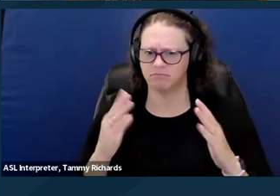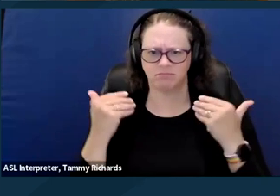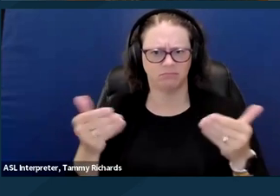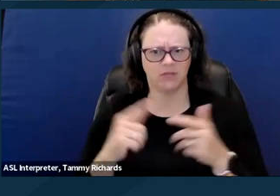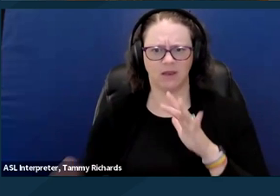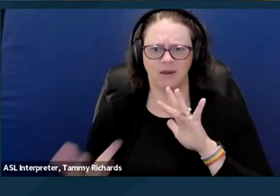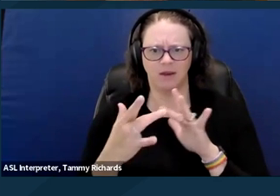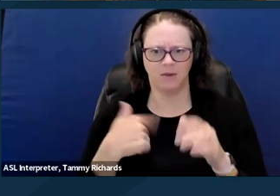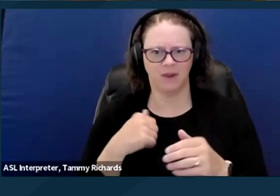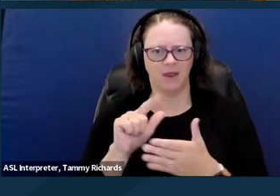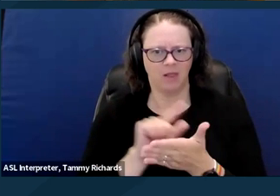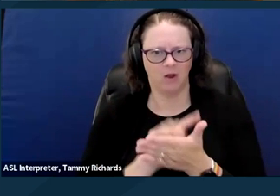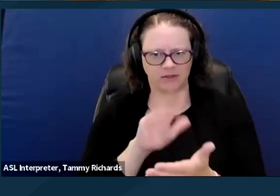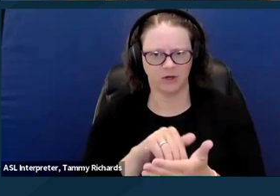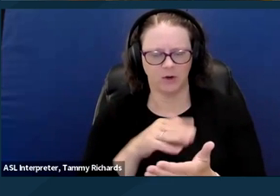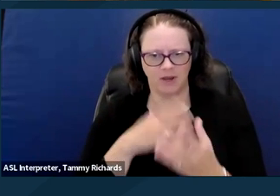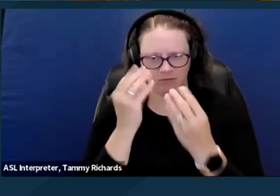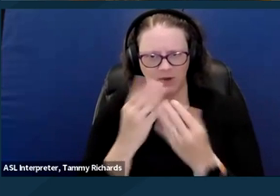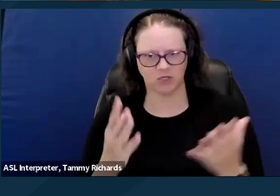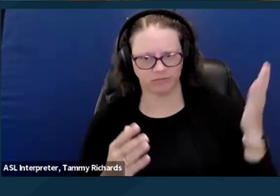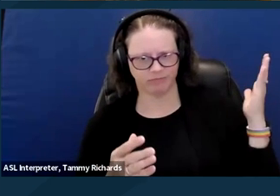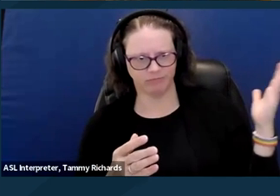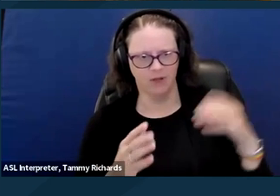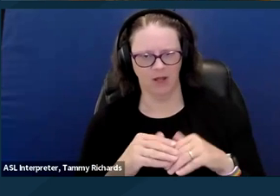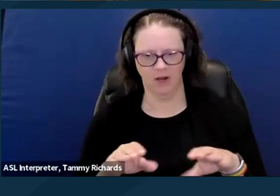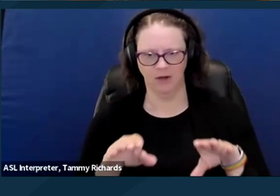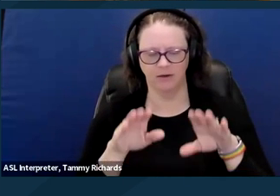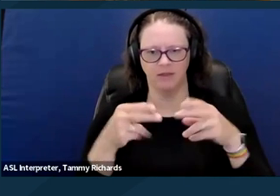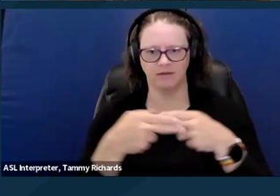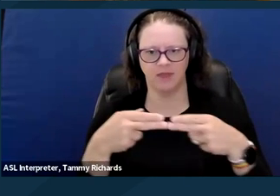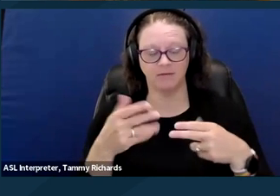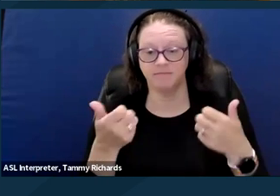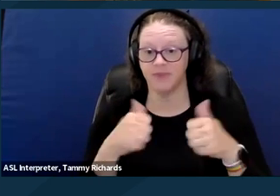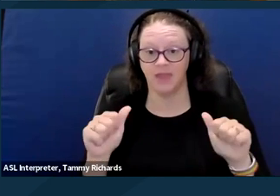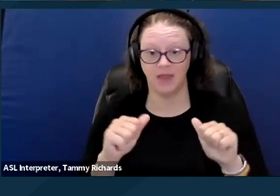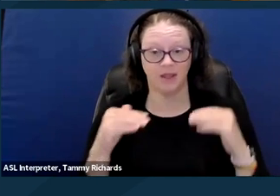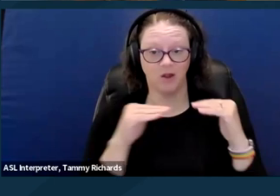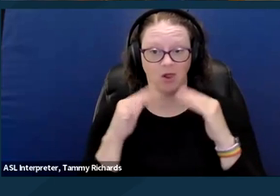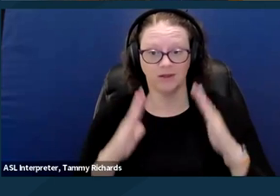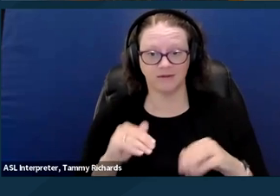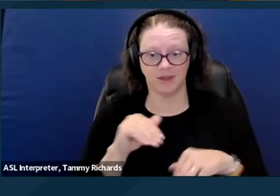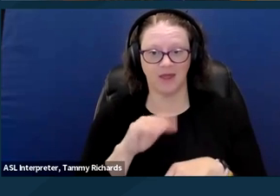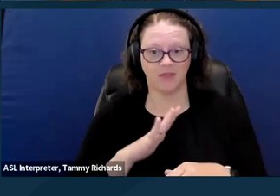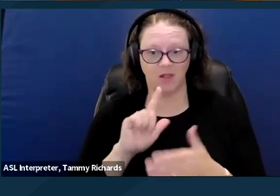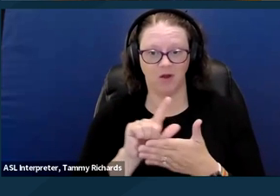My information is there on the slide, and any of my colleagues at the Law Center, and kind of in the greater movement